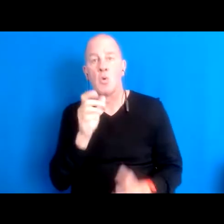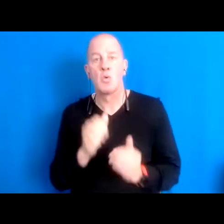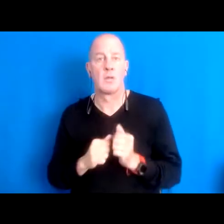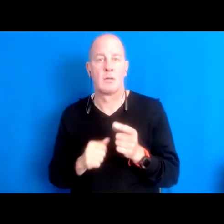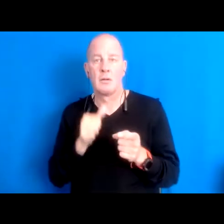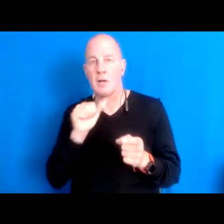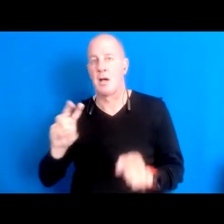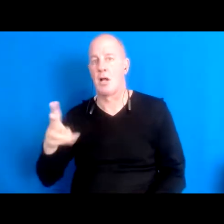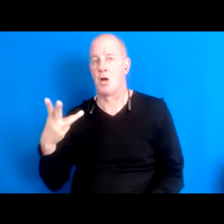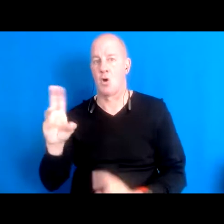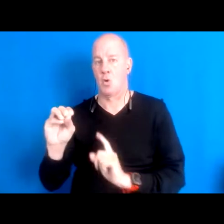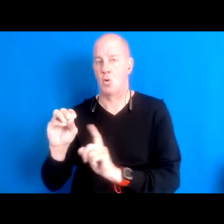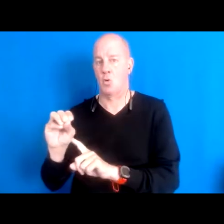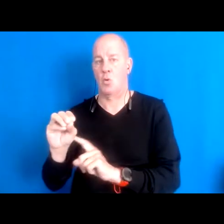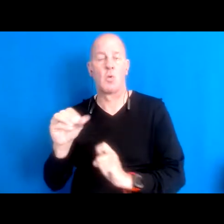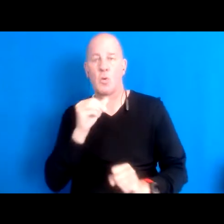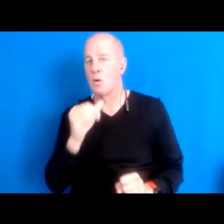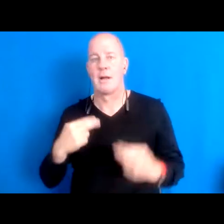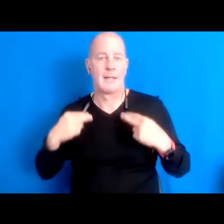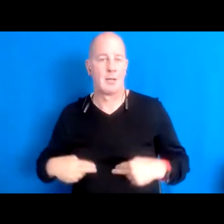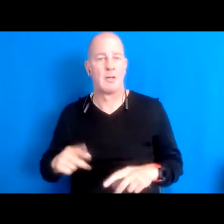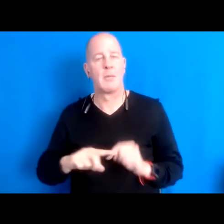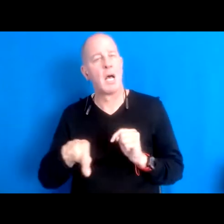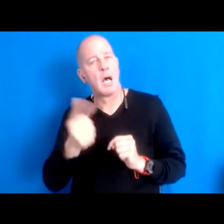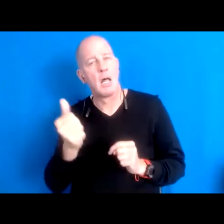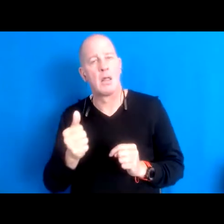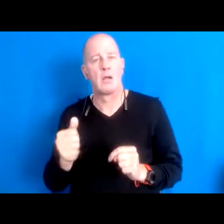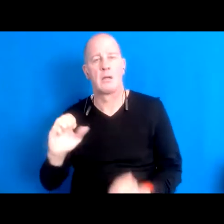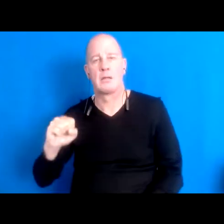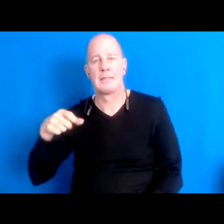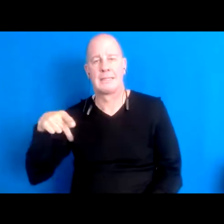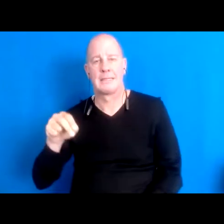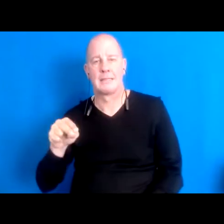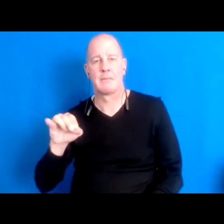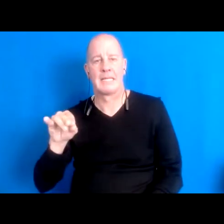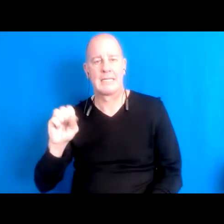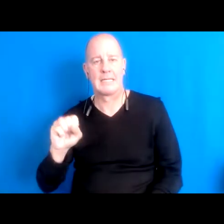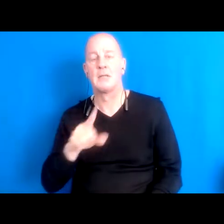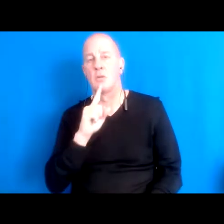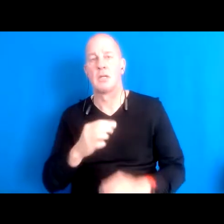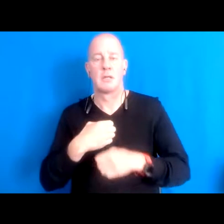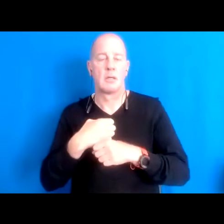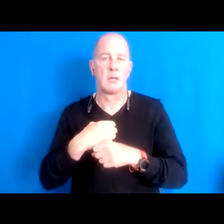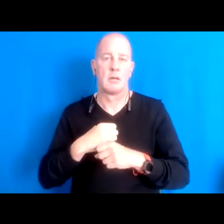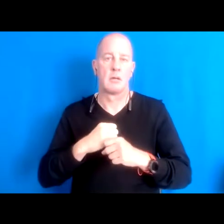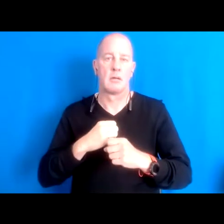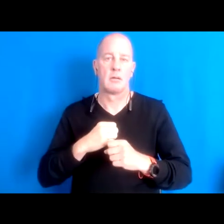humans and in other species that make up the rest of nature, identifying them seeing them 16:03:09 looking them in the eyes, feeling seen by them and vice versa really helps to